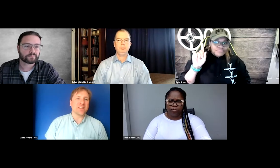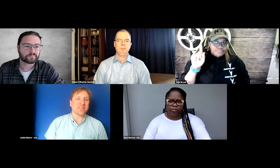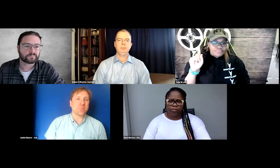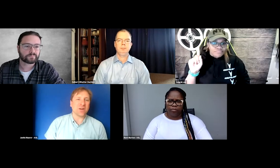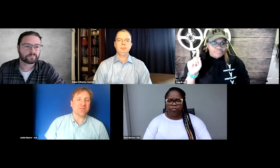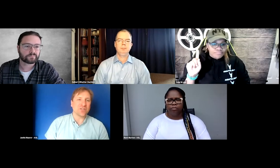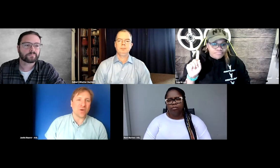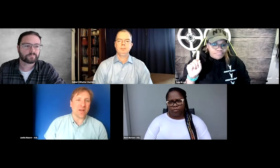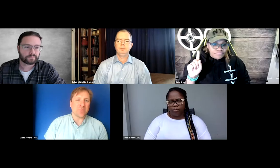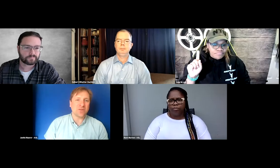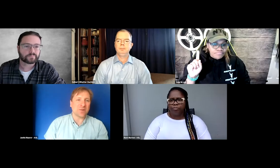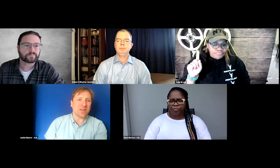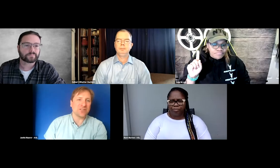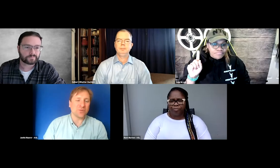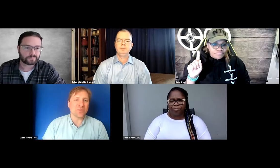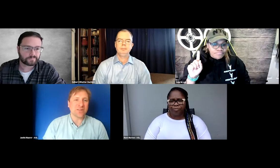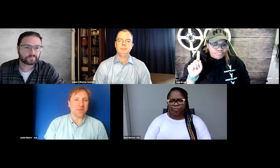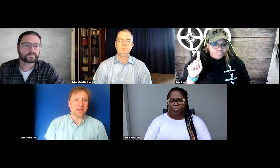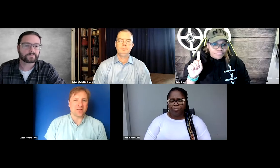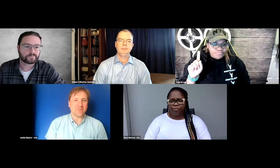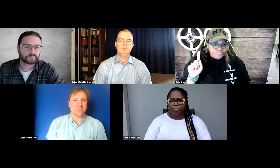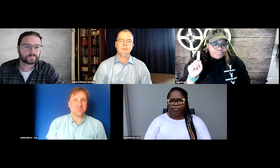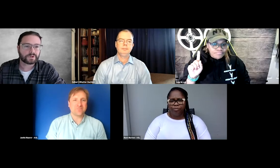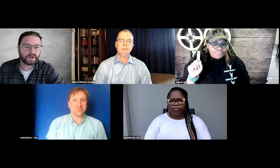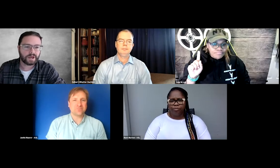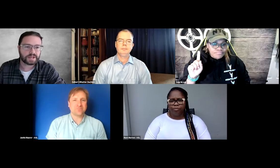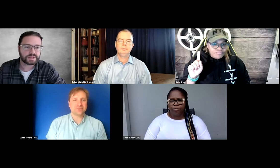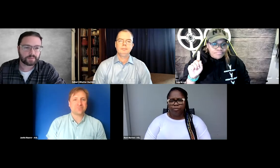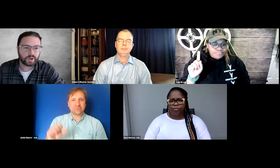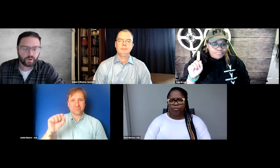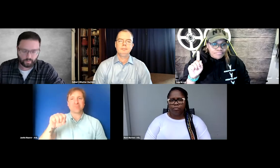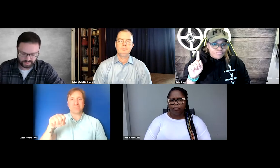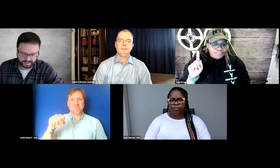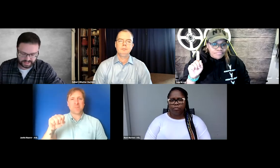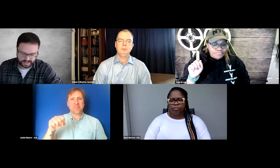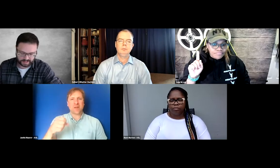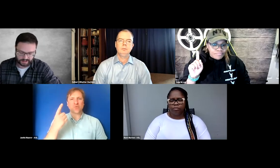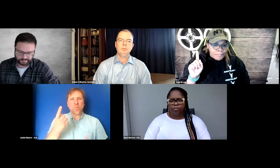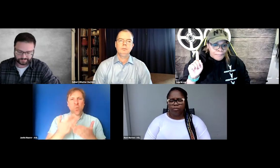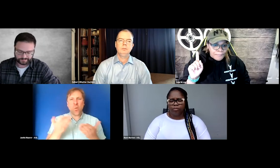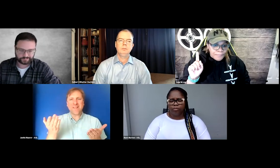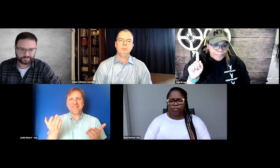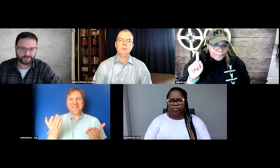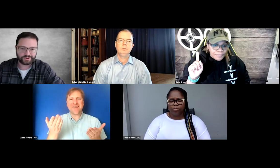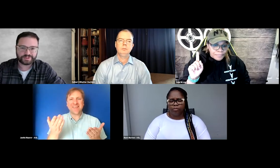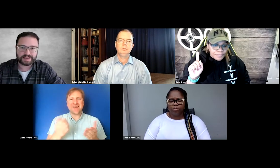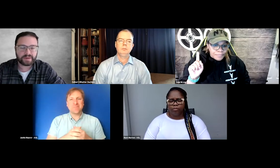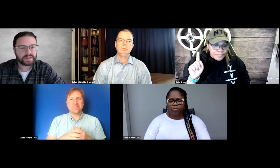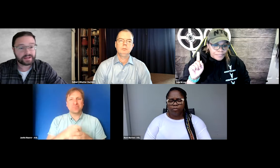from the experience of enjoying that music because you lose something. Yeah. And one thing that you said made me think